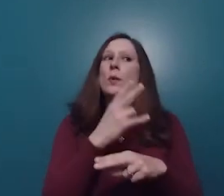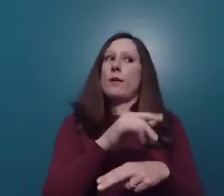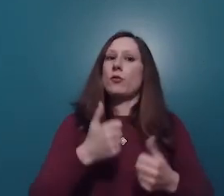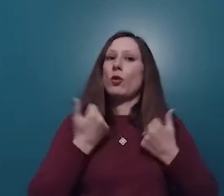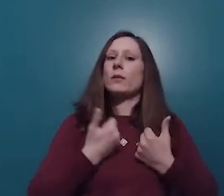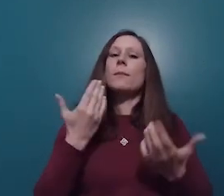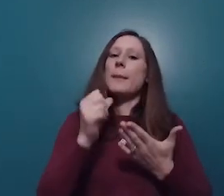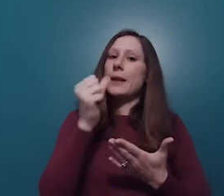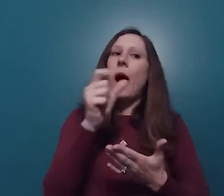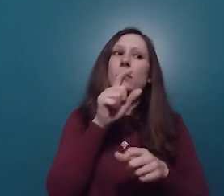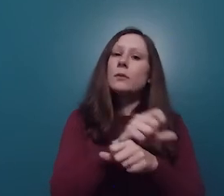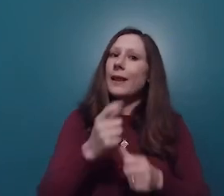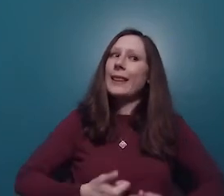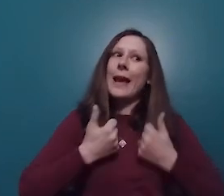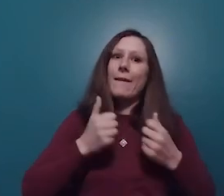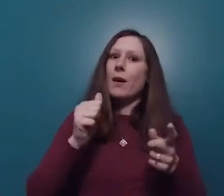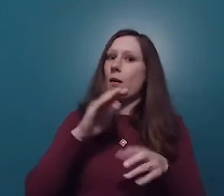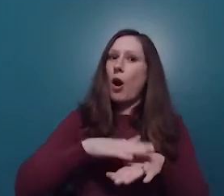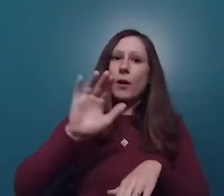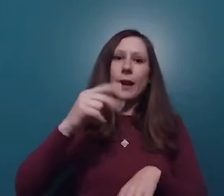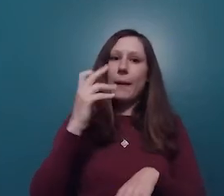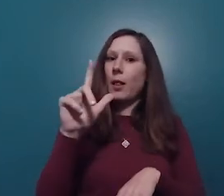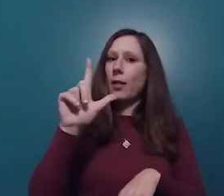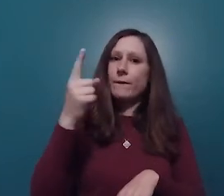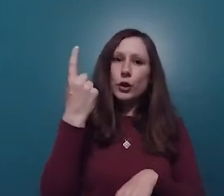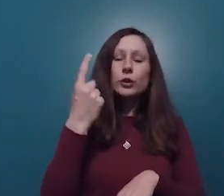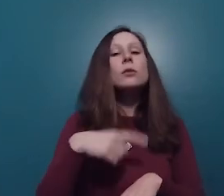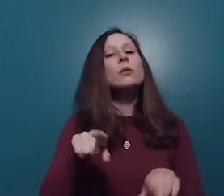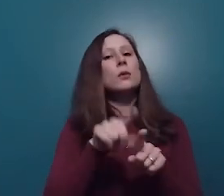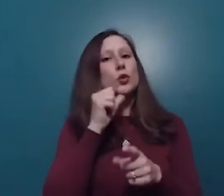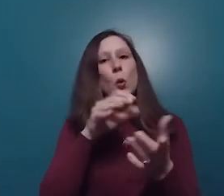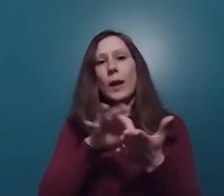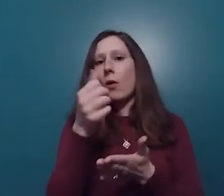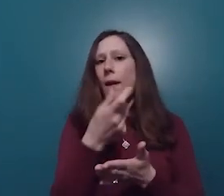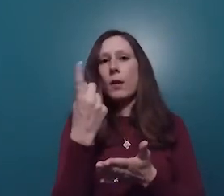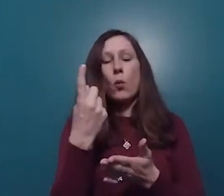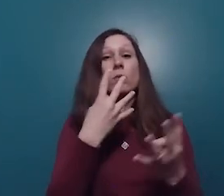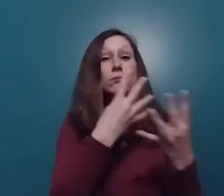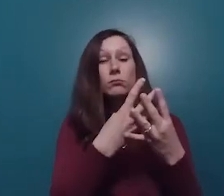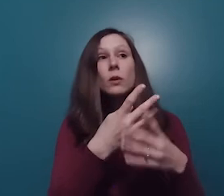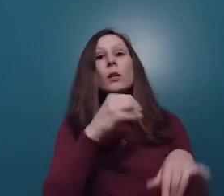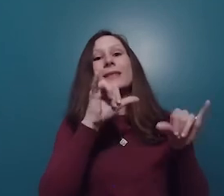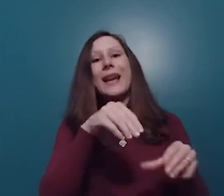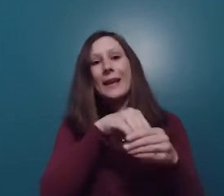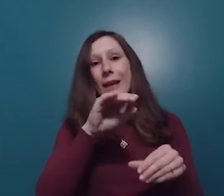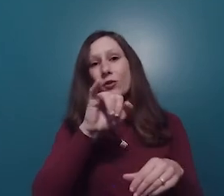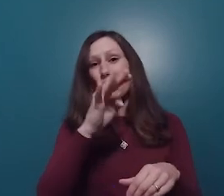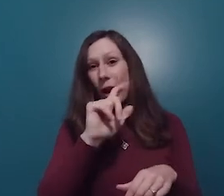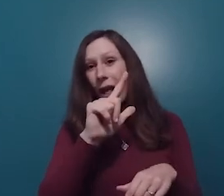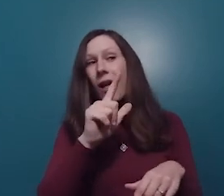may or may not be where you were actually sleeping on April 1st. Also do not count anyone who is incarcerated, staying at a